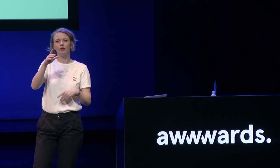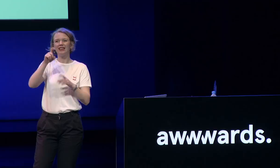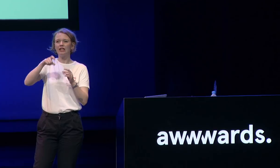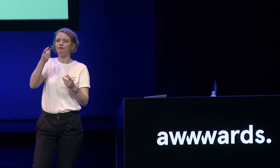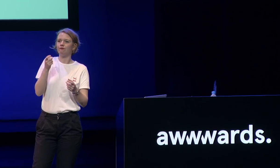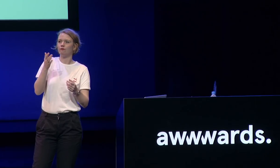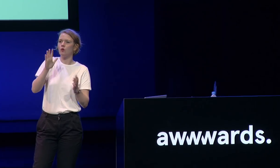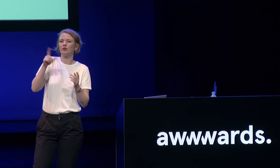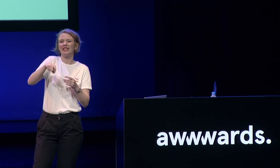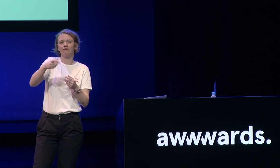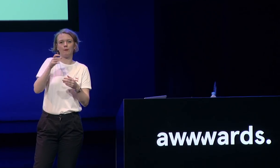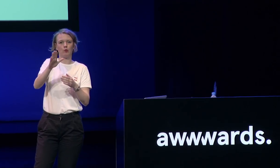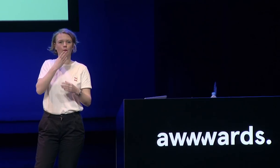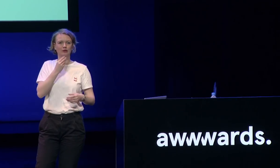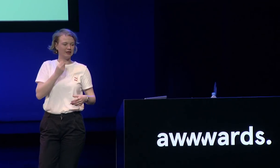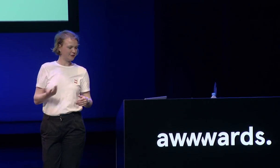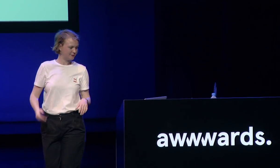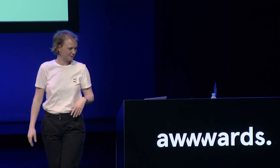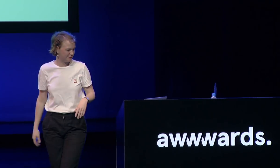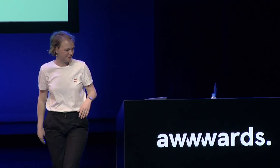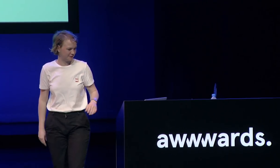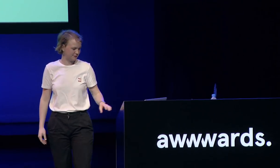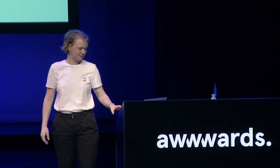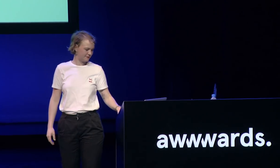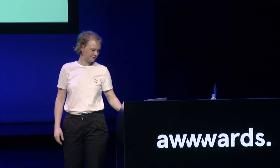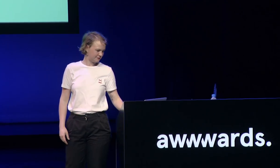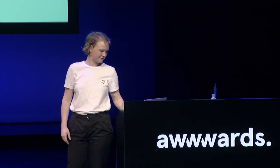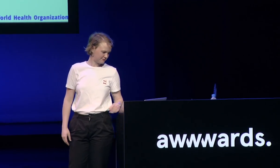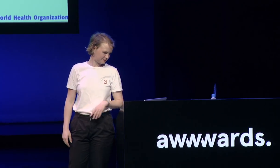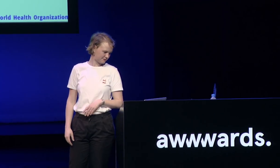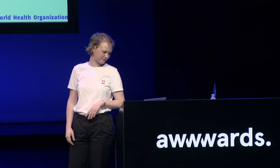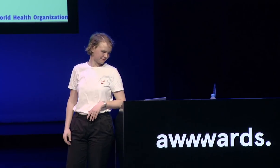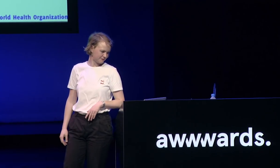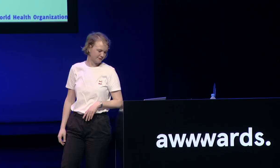people can opt out of information that you don't use or that they don't find